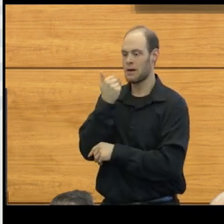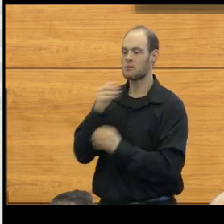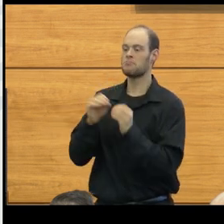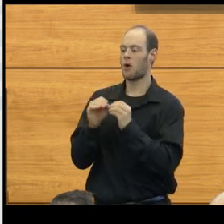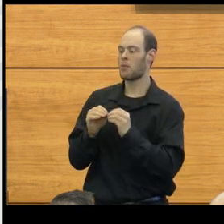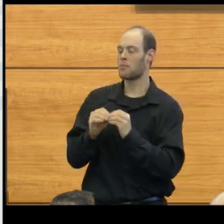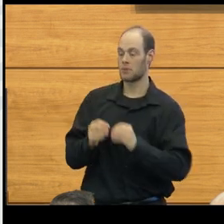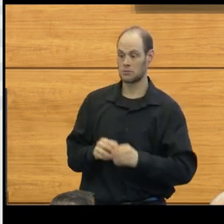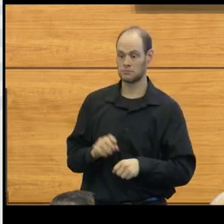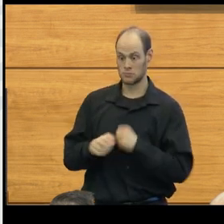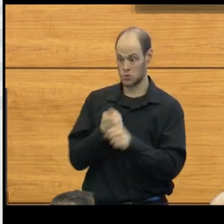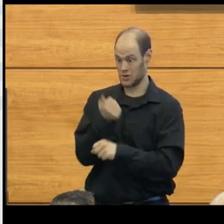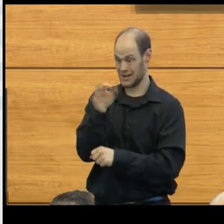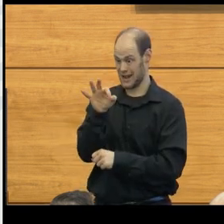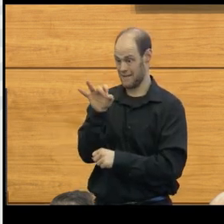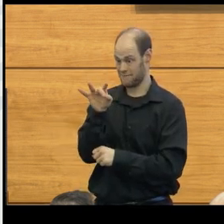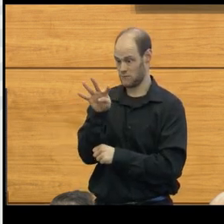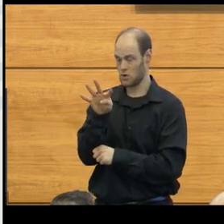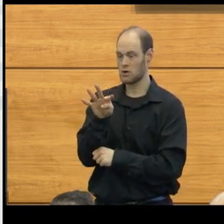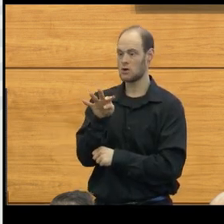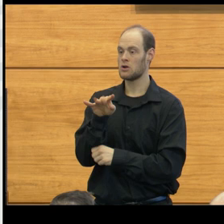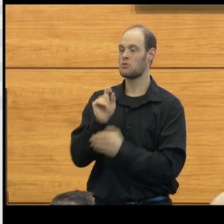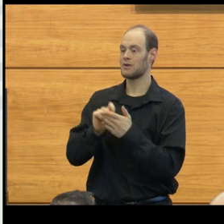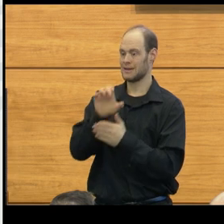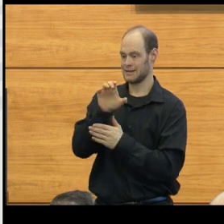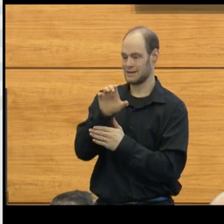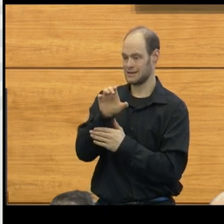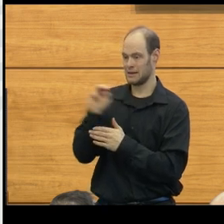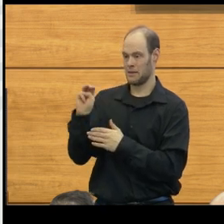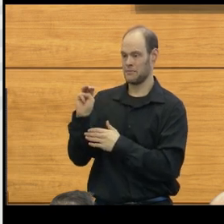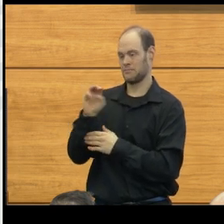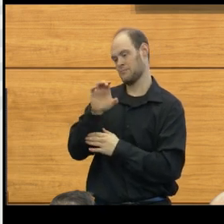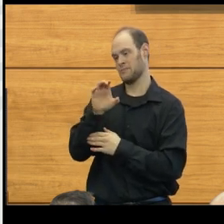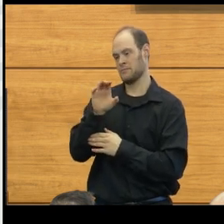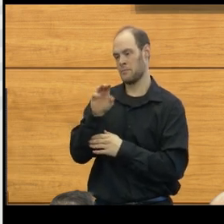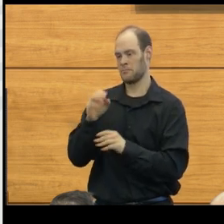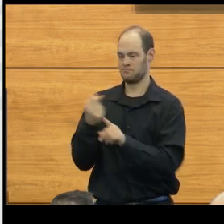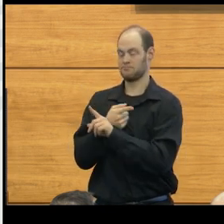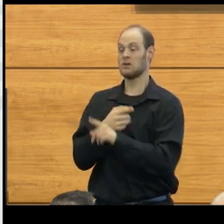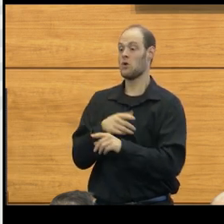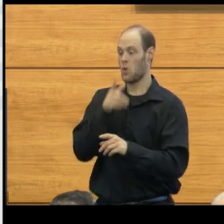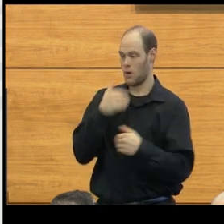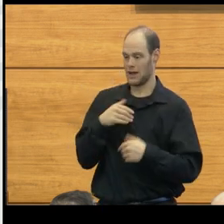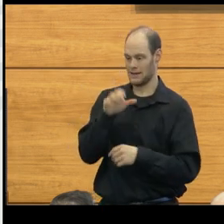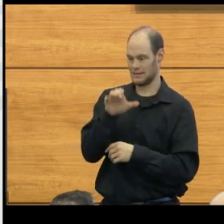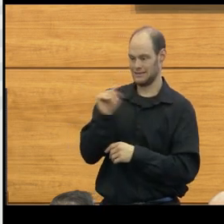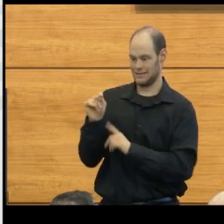So in 1984, it was written that a chiari malformation was anybody who had cerebellar tonsils